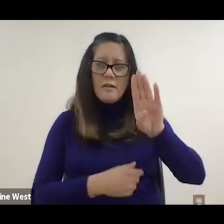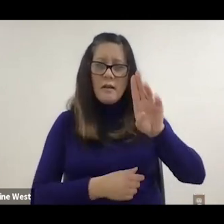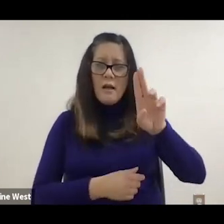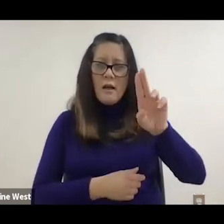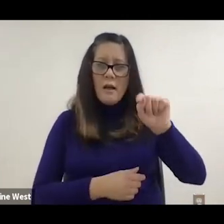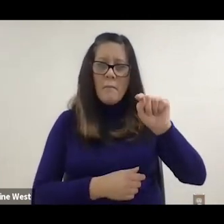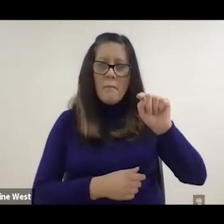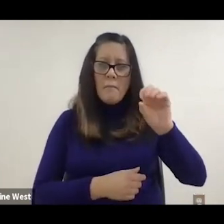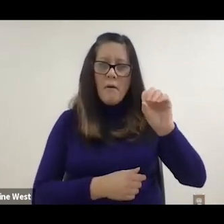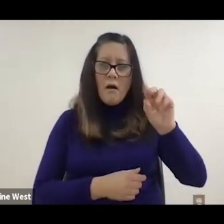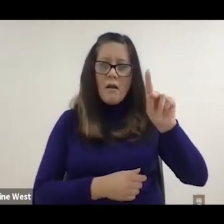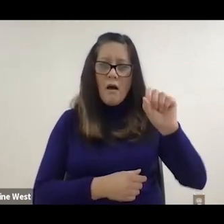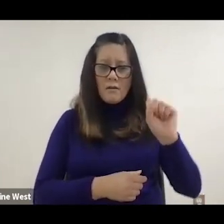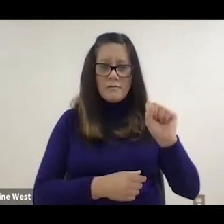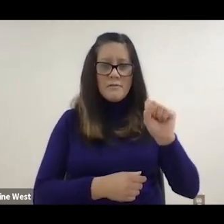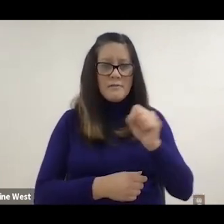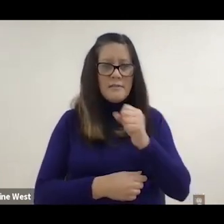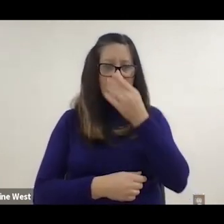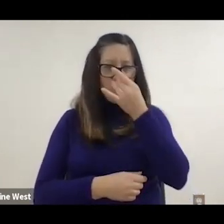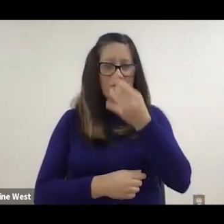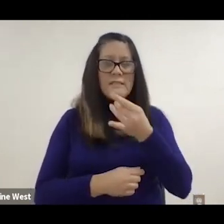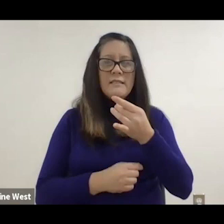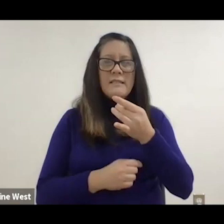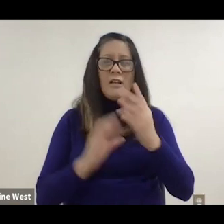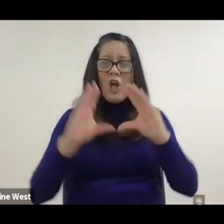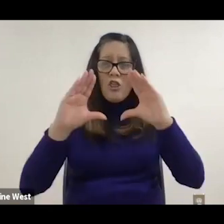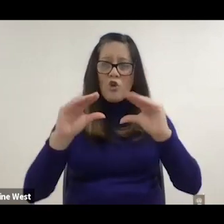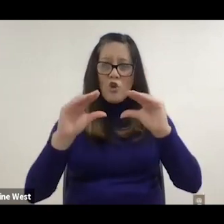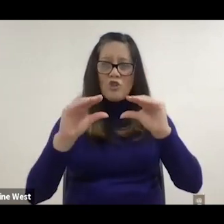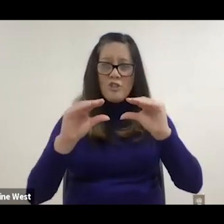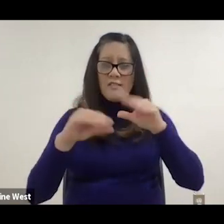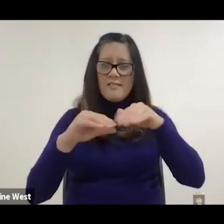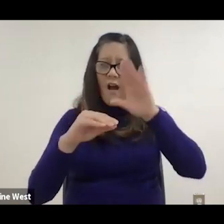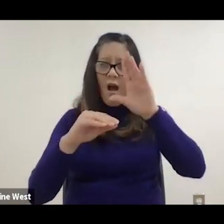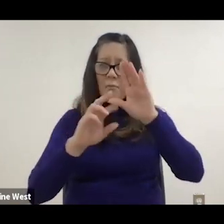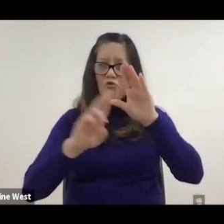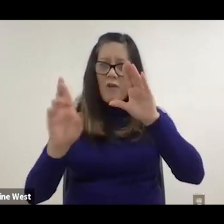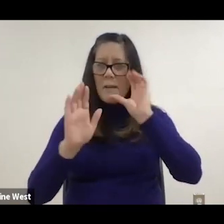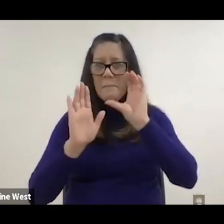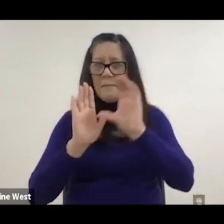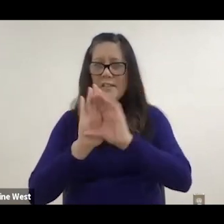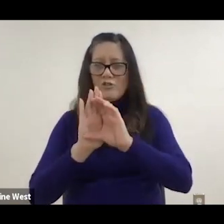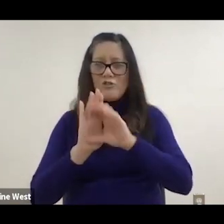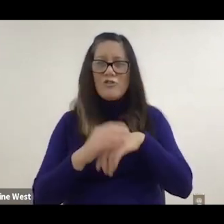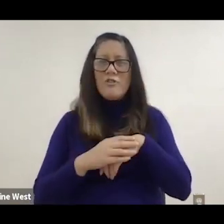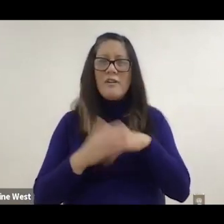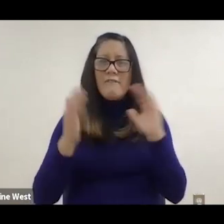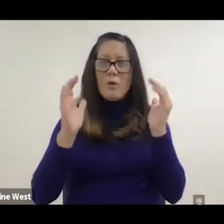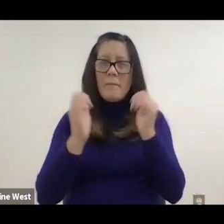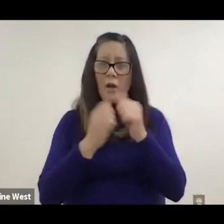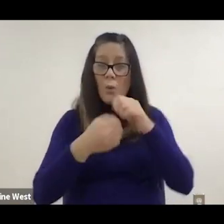here in the upper right. And then we could be compared to just pressure mapping.